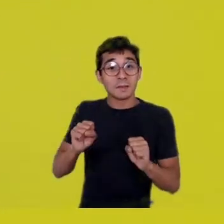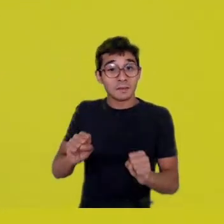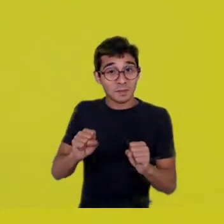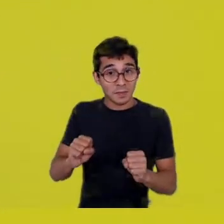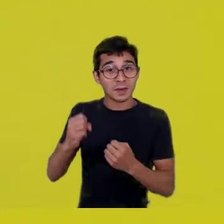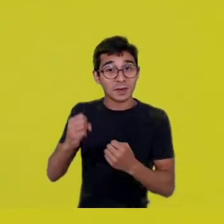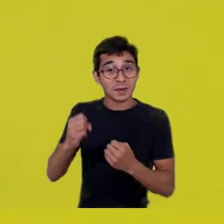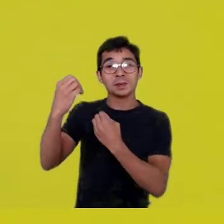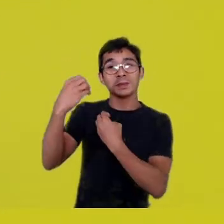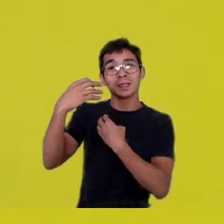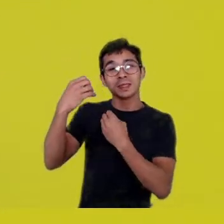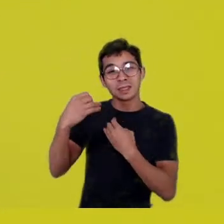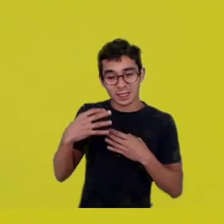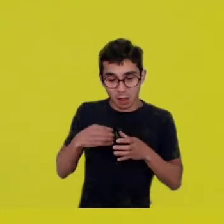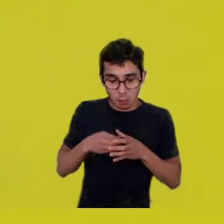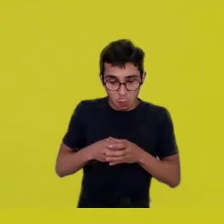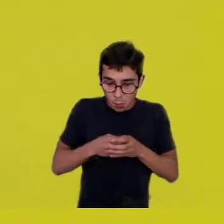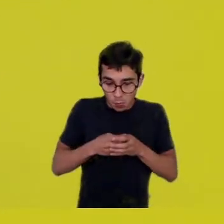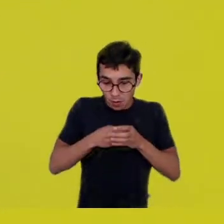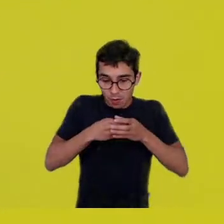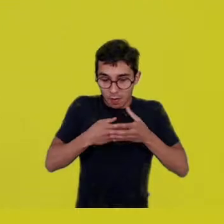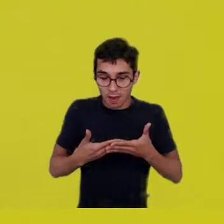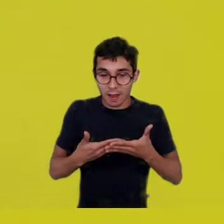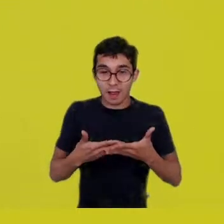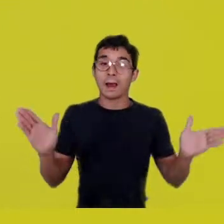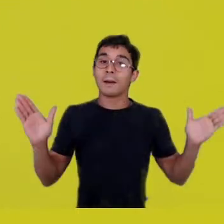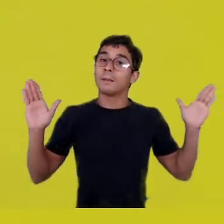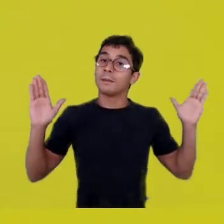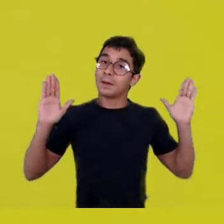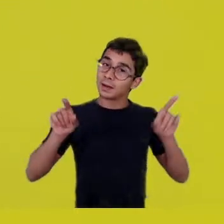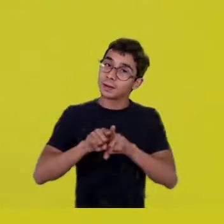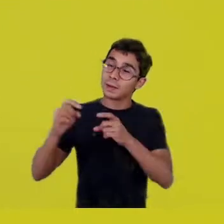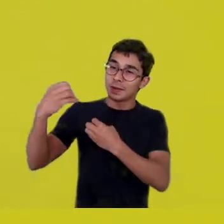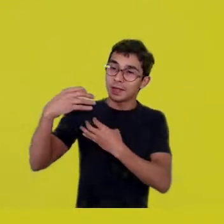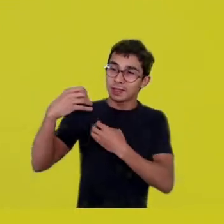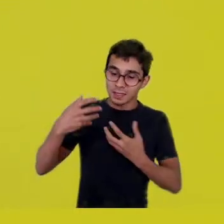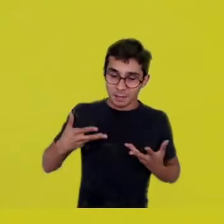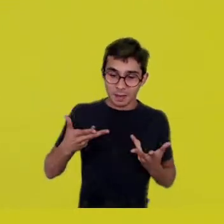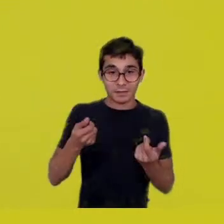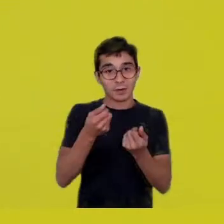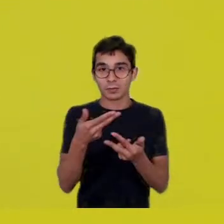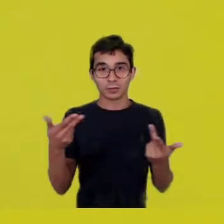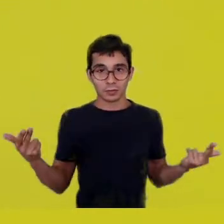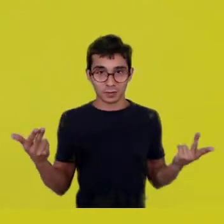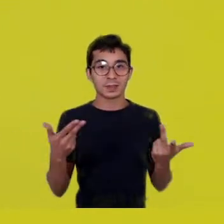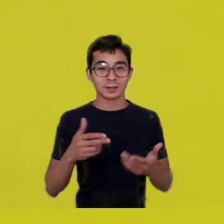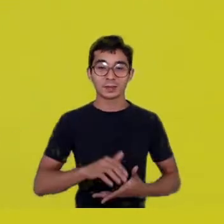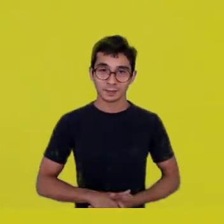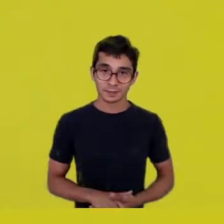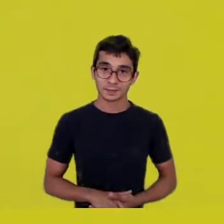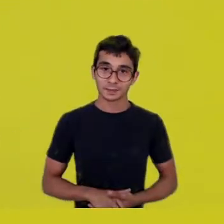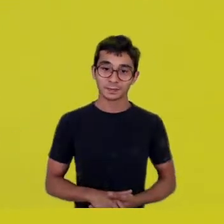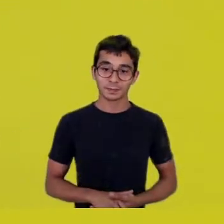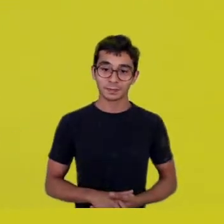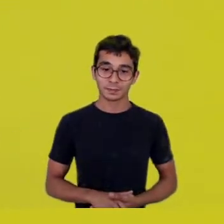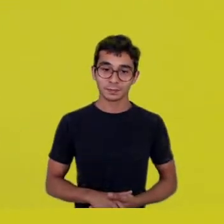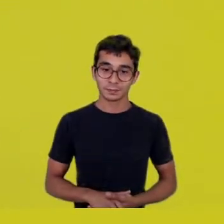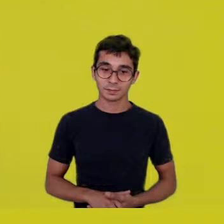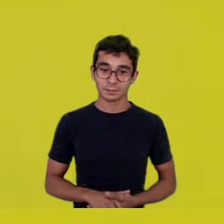And how to leave your cocoon. -How to do these wonderful things, to leave your cocoon. -Tom Paranhos asks you,